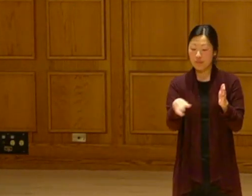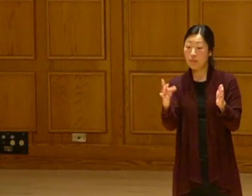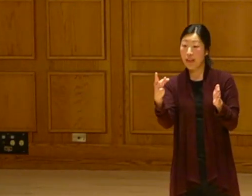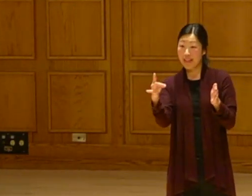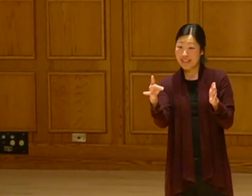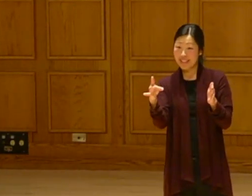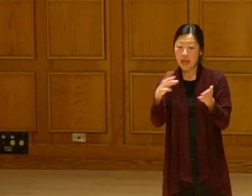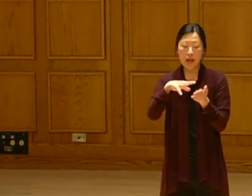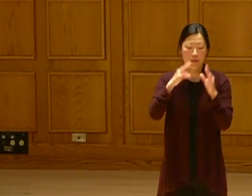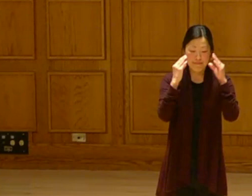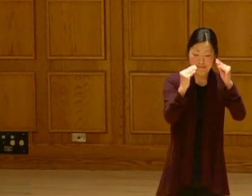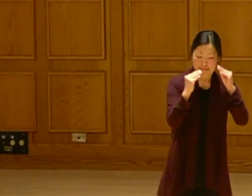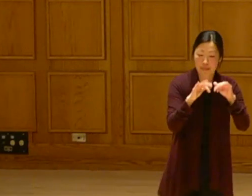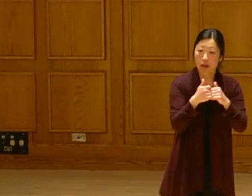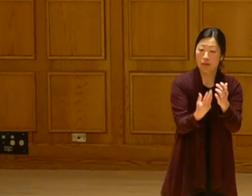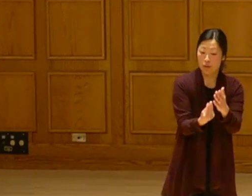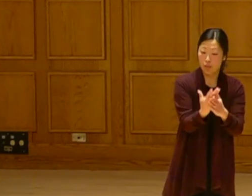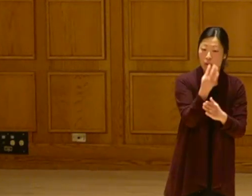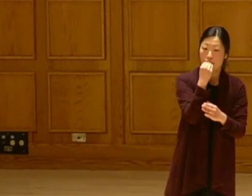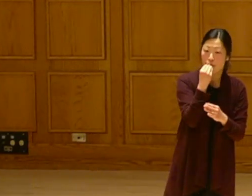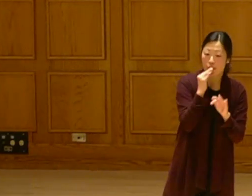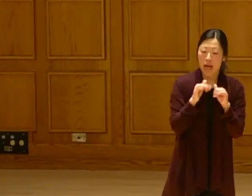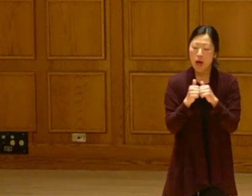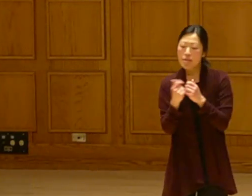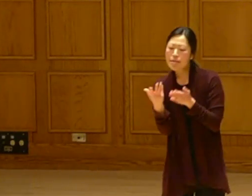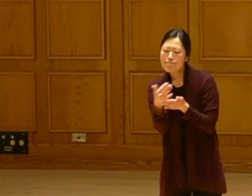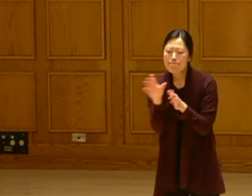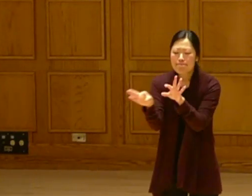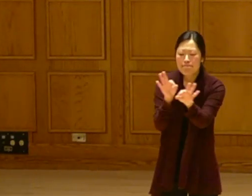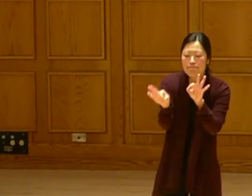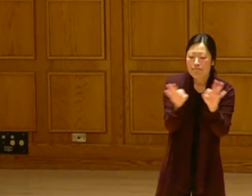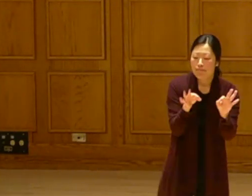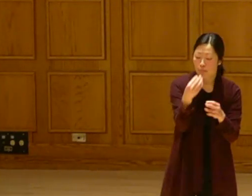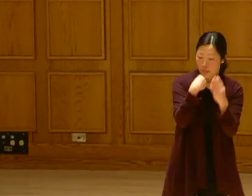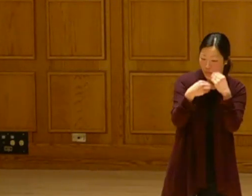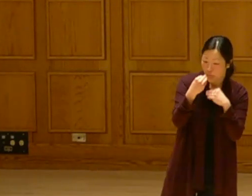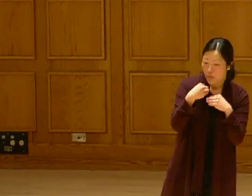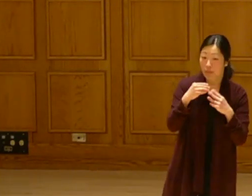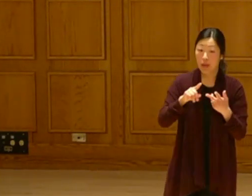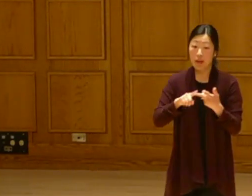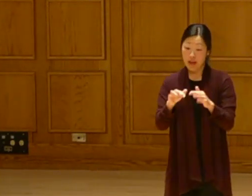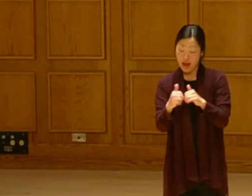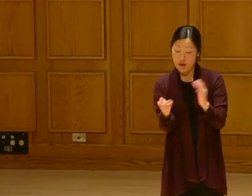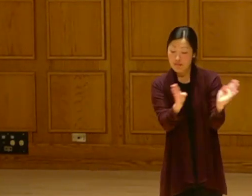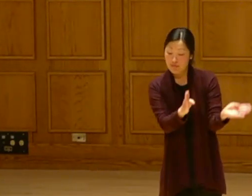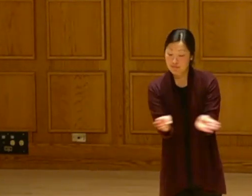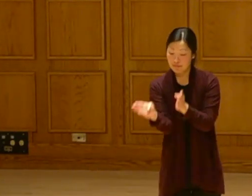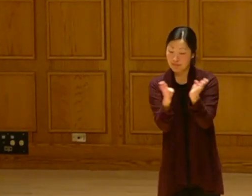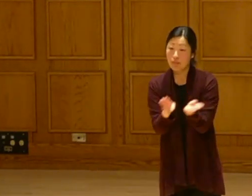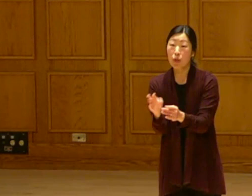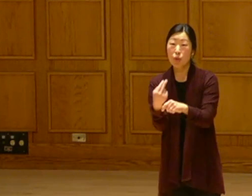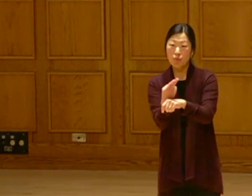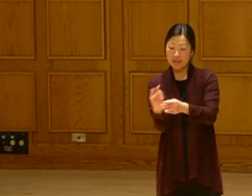At the farm ages 8-18, youth learn how to grow food, forge,